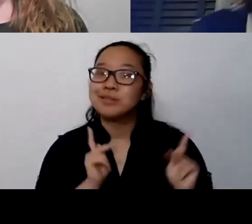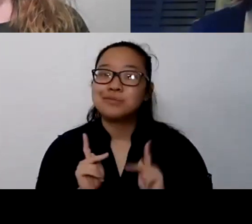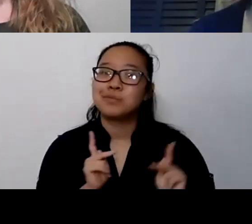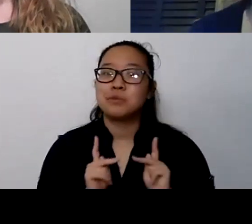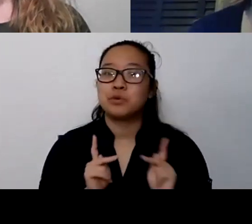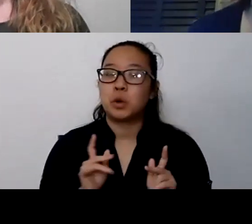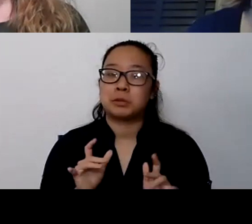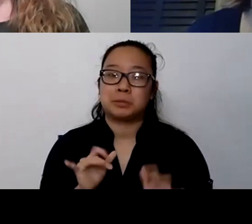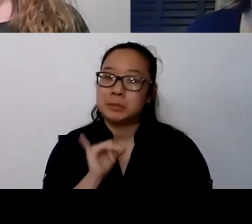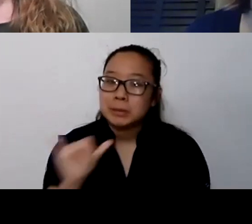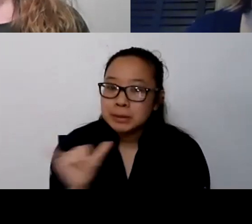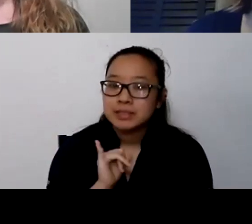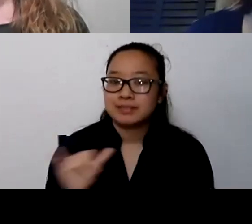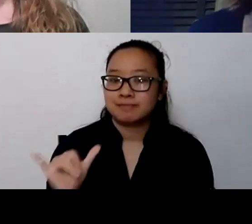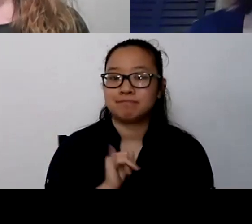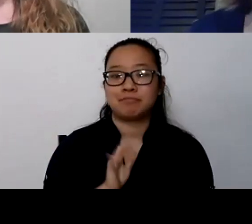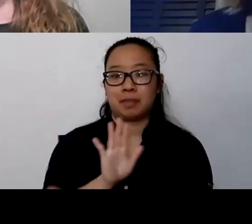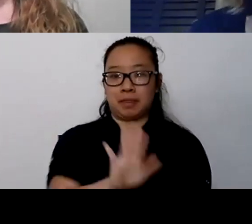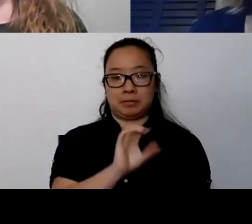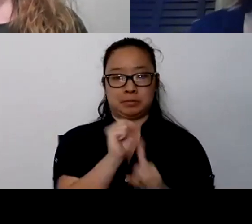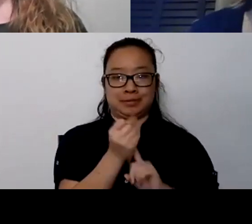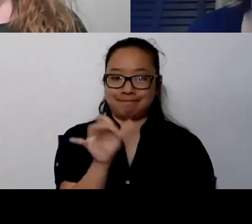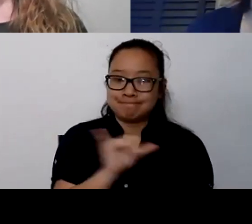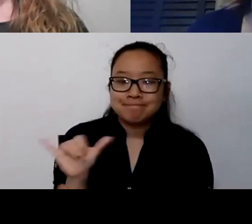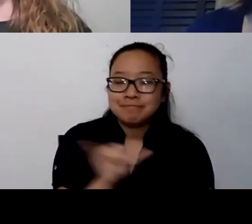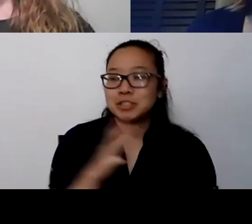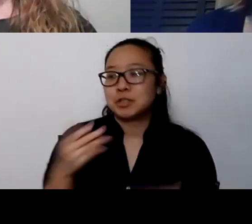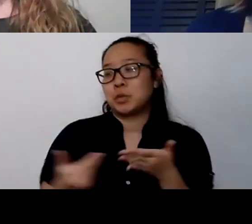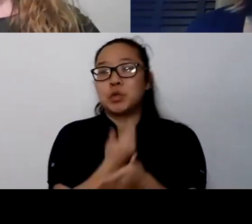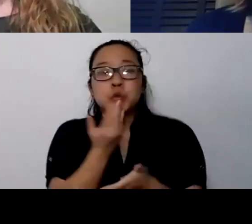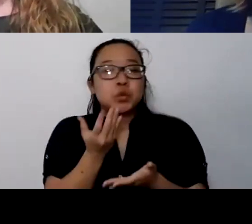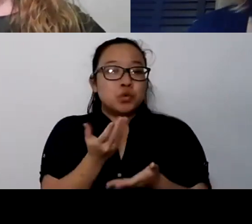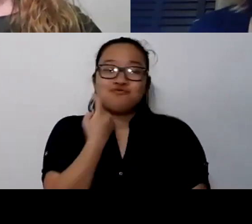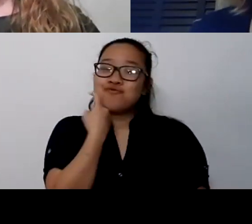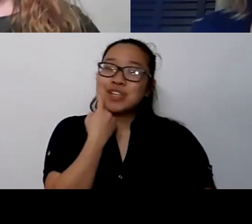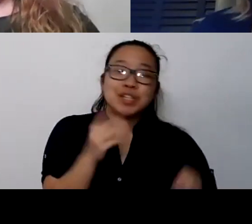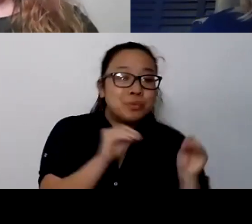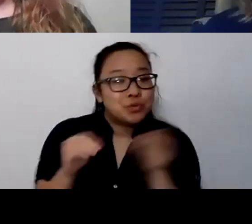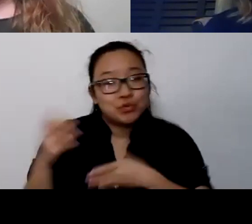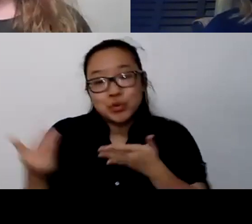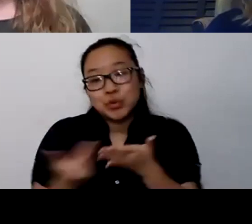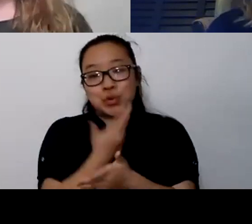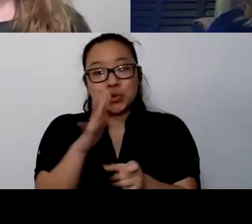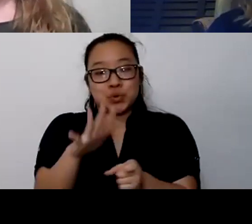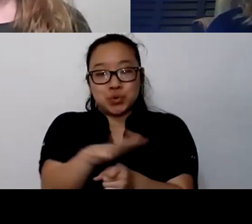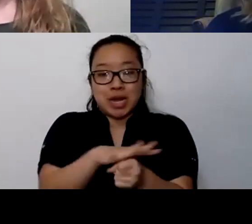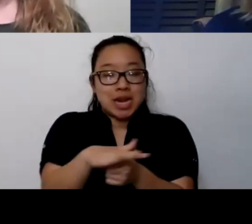who are new to communities or who are feeling isolated, who are trying to figure out ways to connect with people.